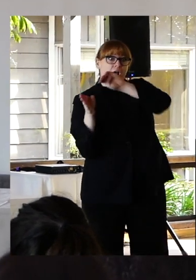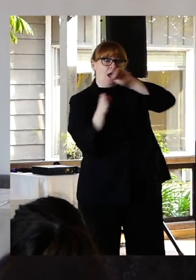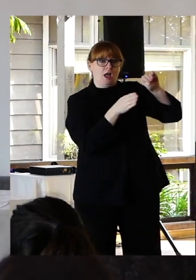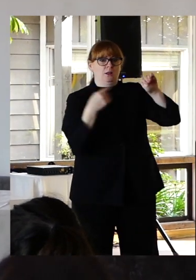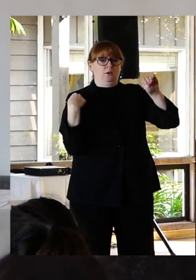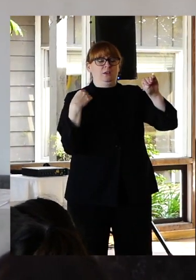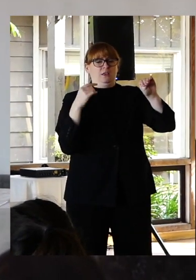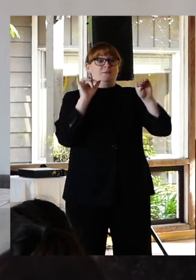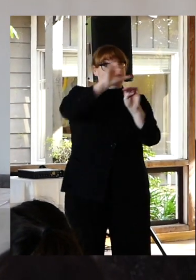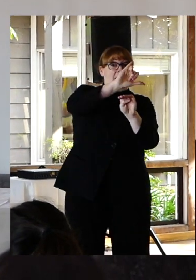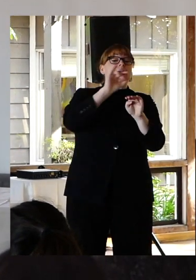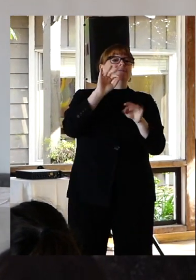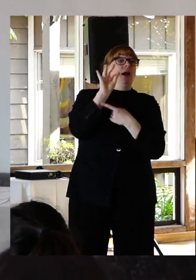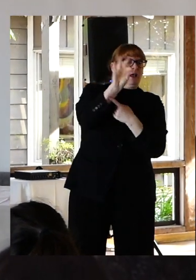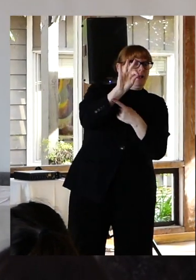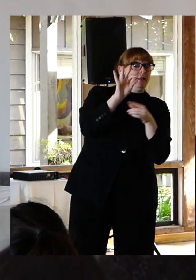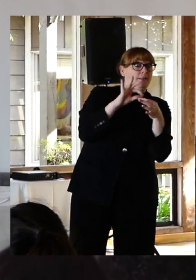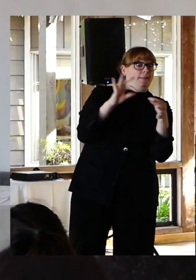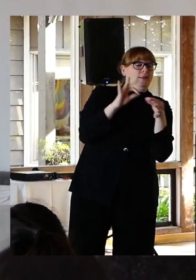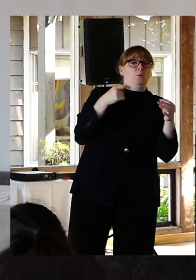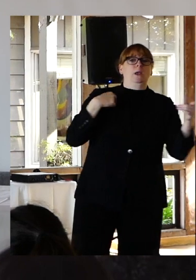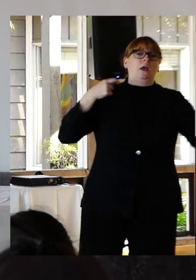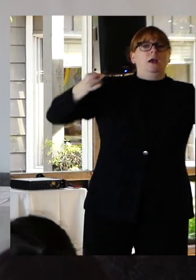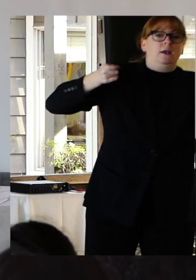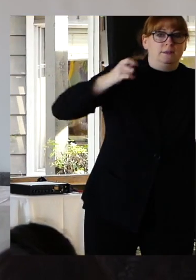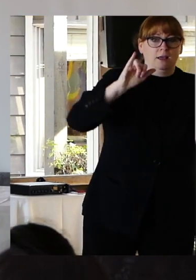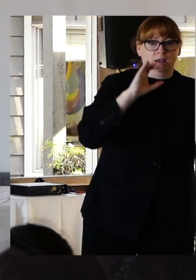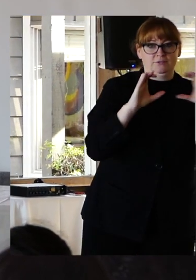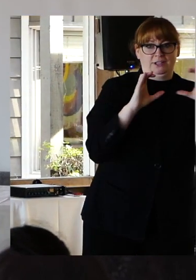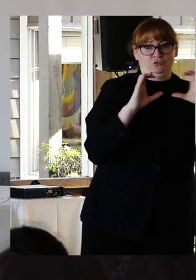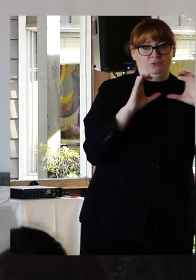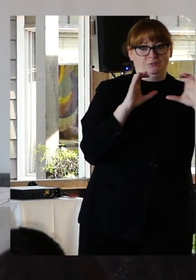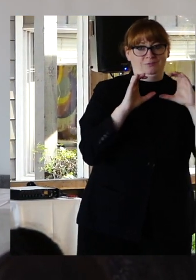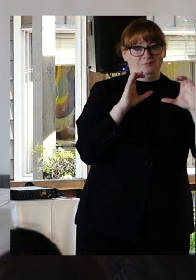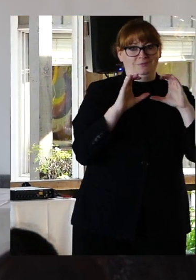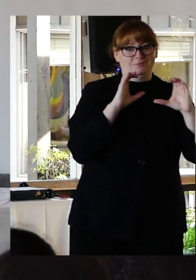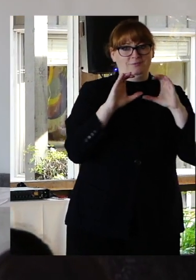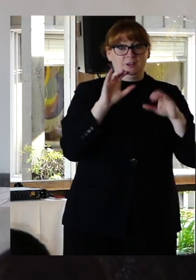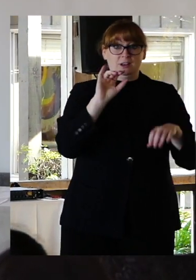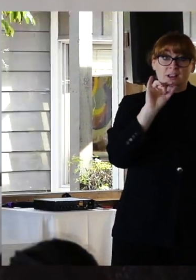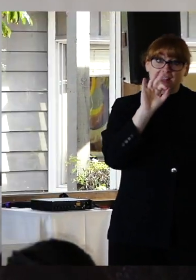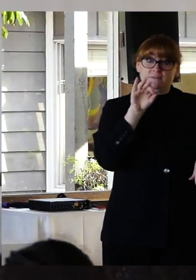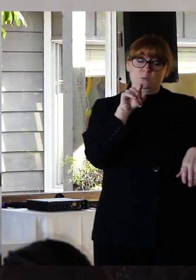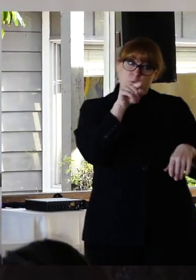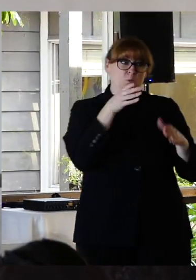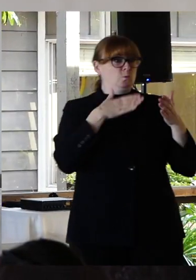it is terrifying to admit to someone that you are considering suicide.